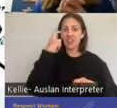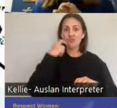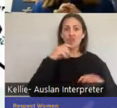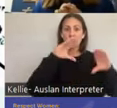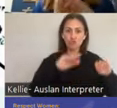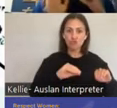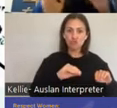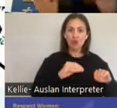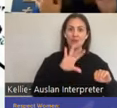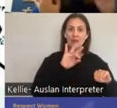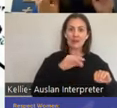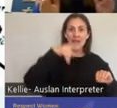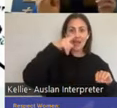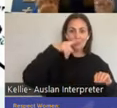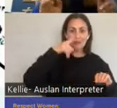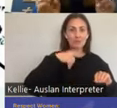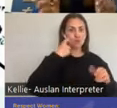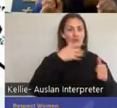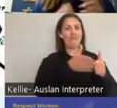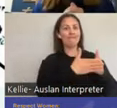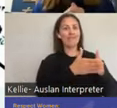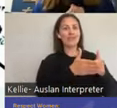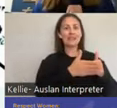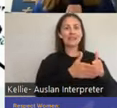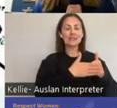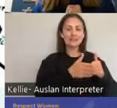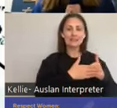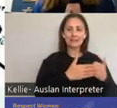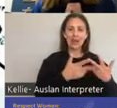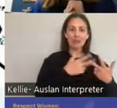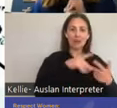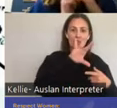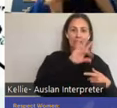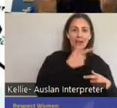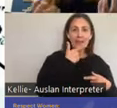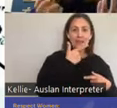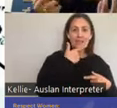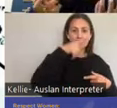So there's a lot of questionable stuff around Masters and Johnsons, but it's a useful,